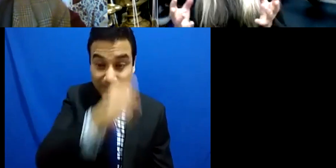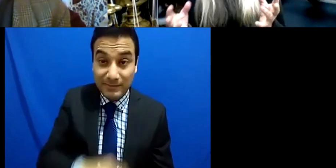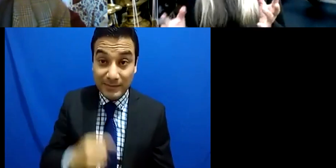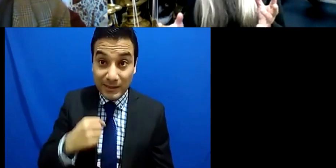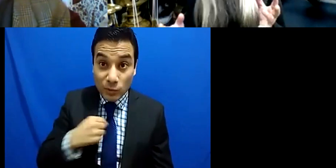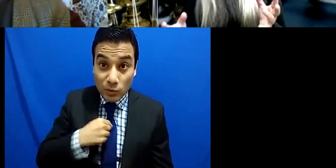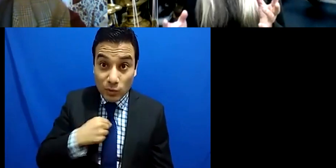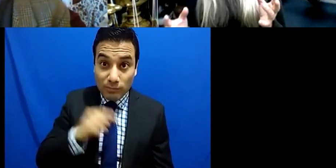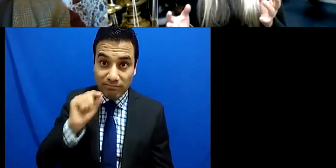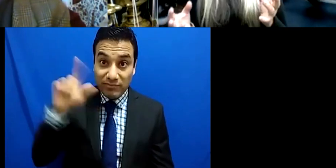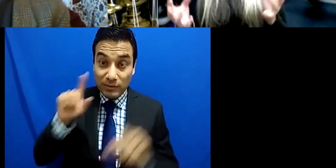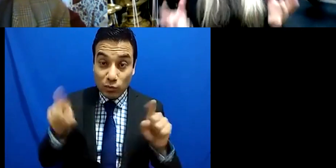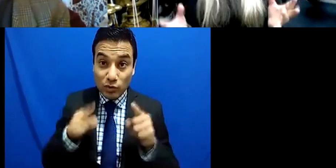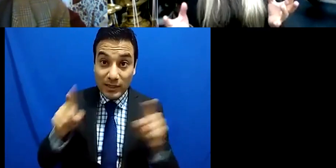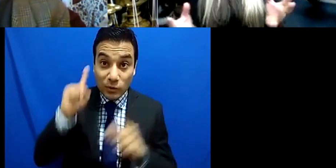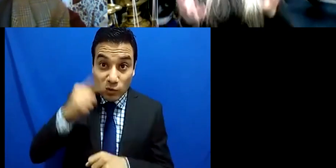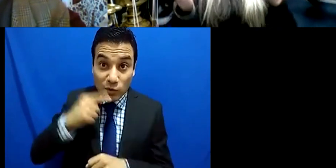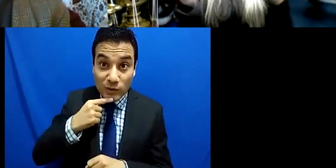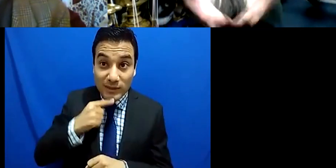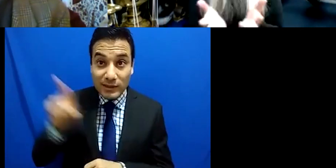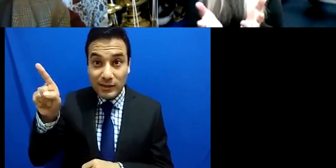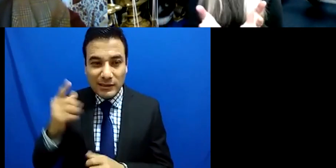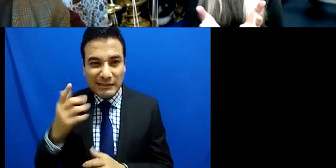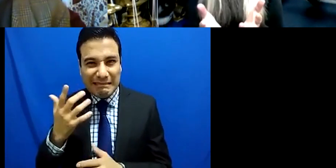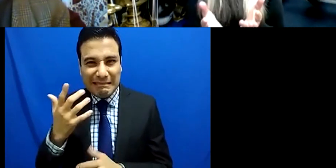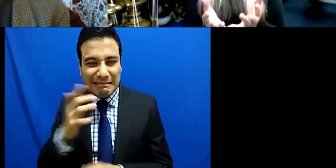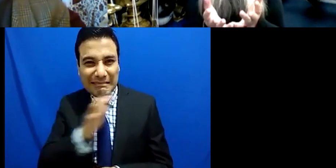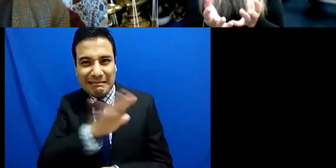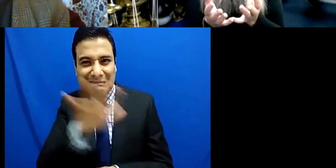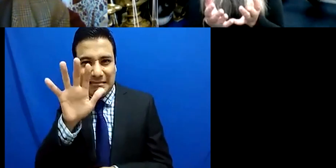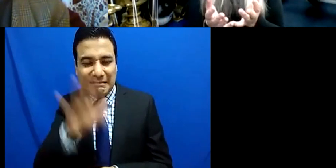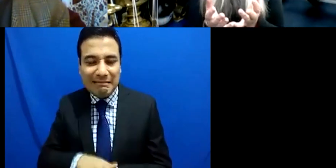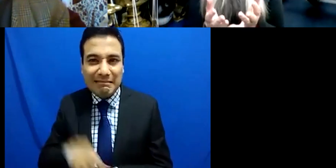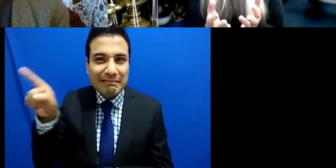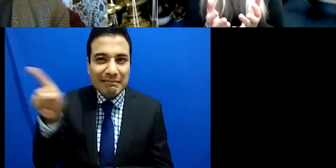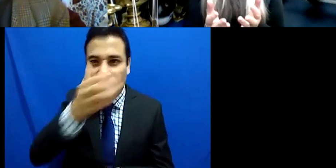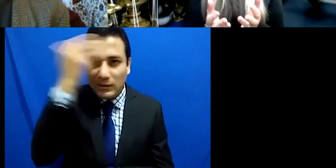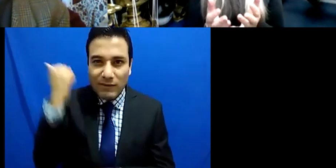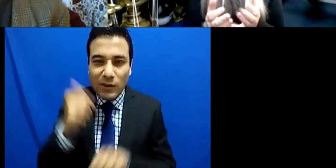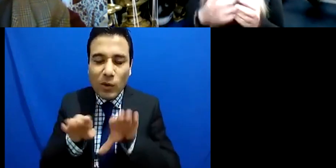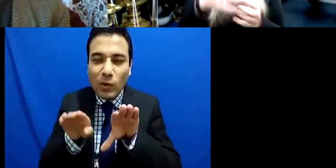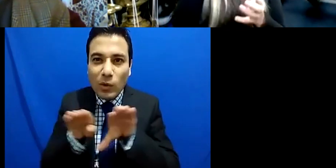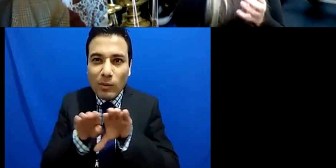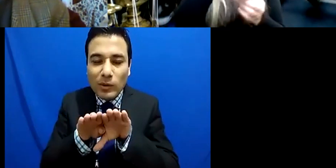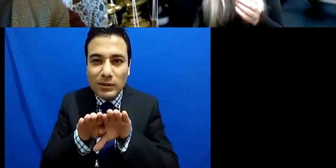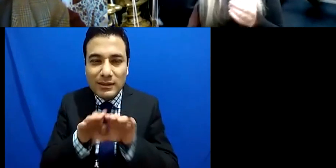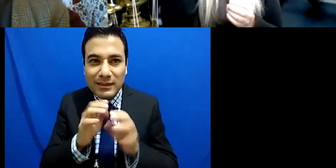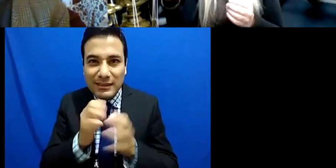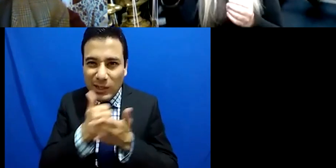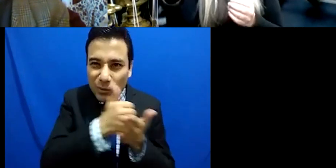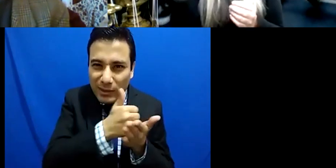no idea how they would cater for that or indeed how an orchestra so even if they did take me in